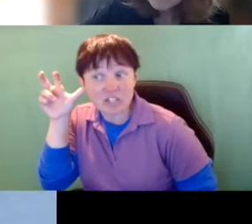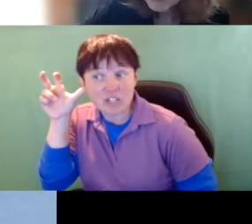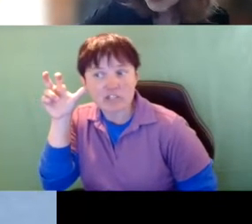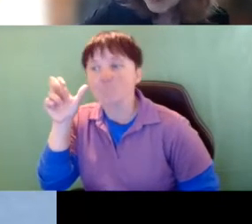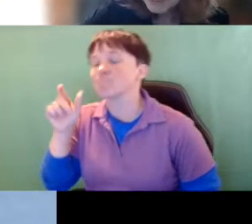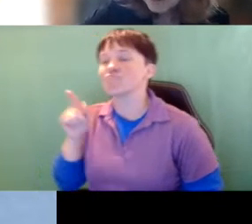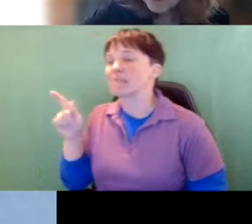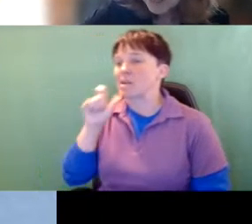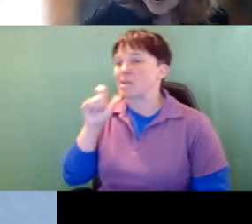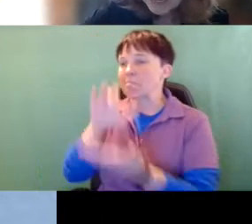that she's deafblind